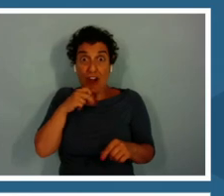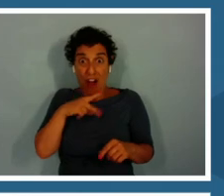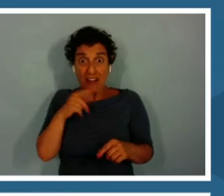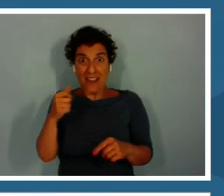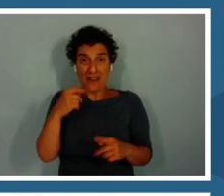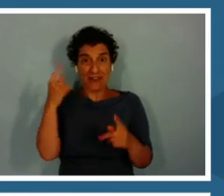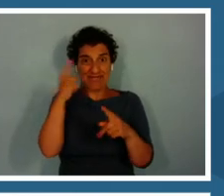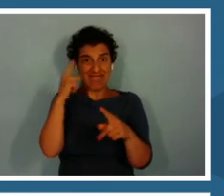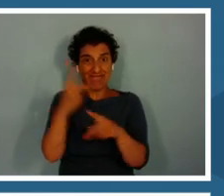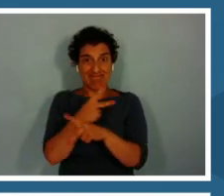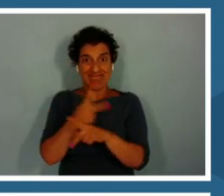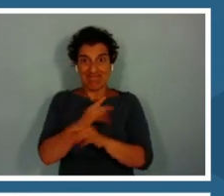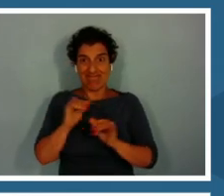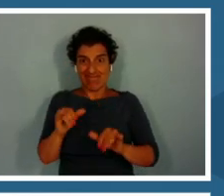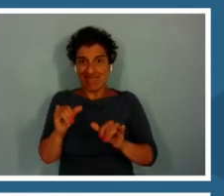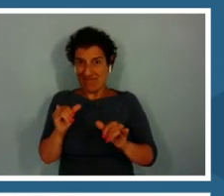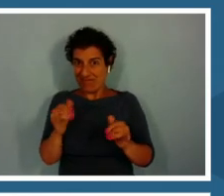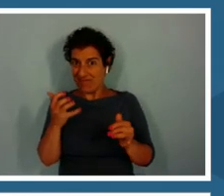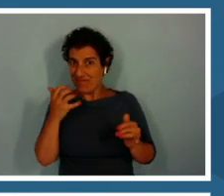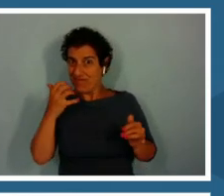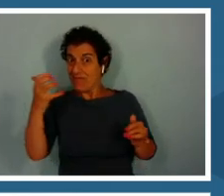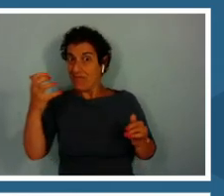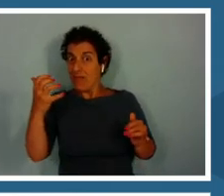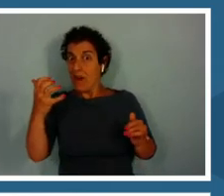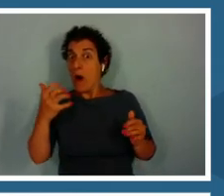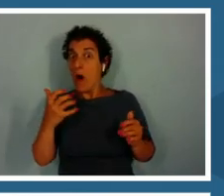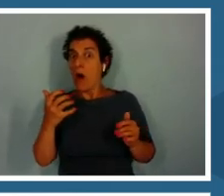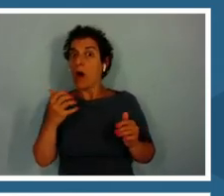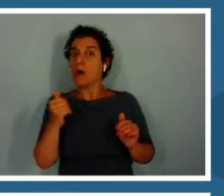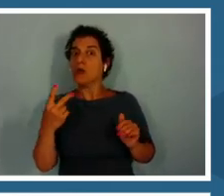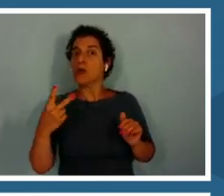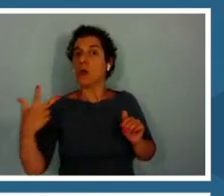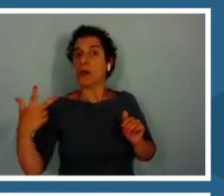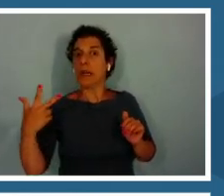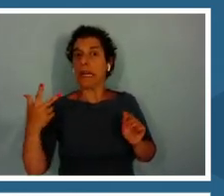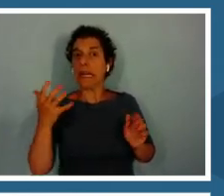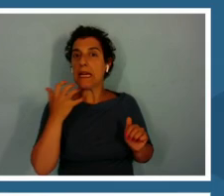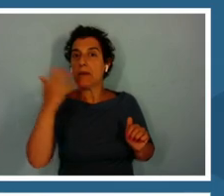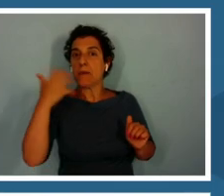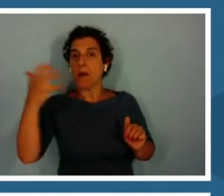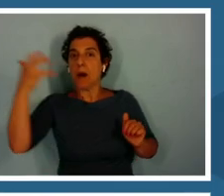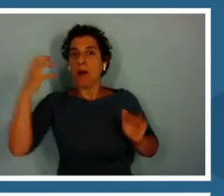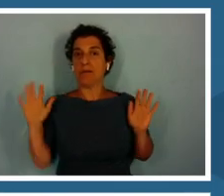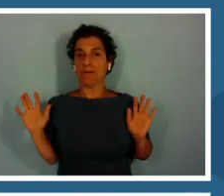Most of the time, they are deciding on two or three chucks being best which is the equivalent